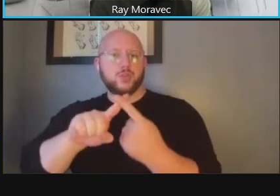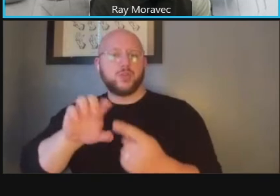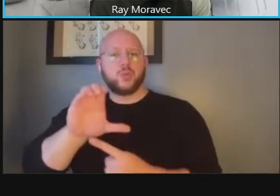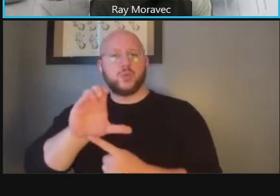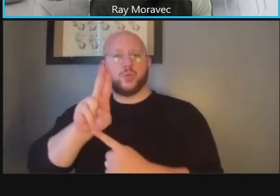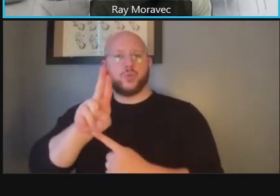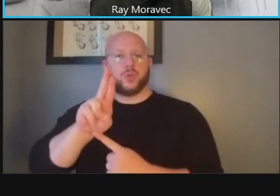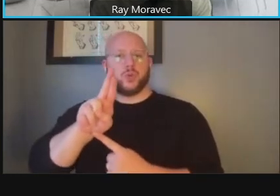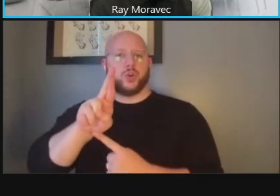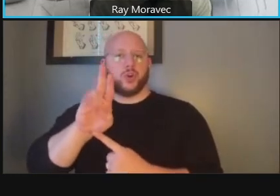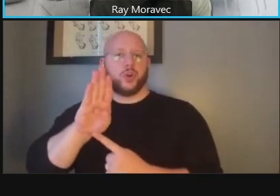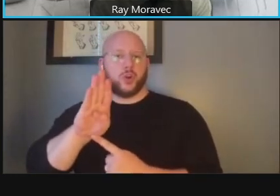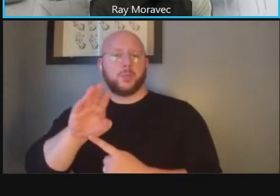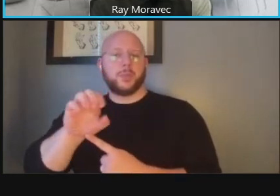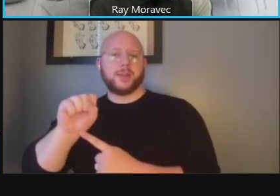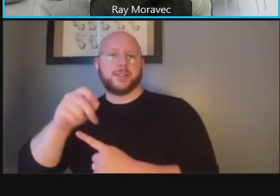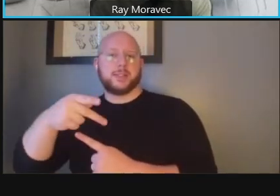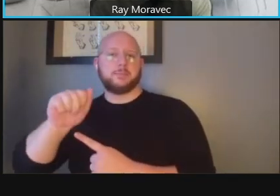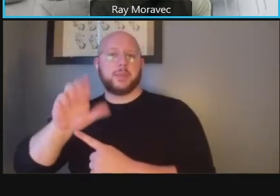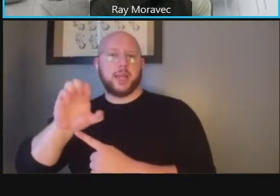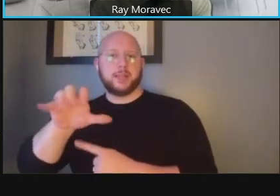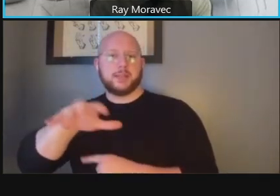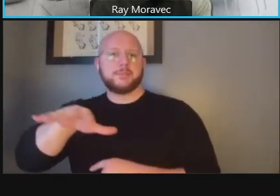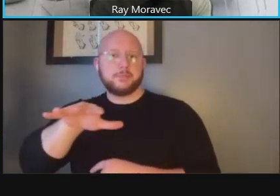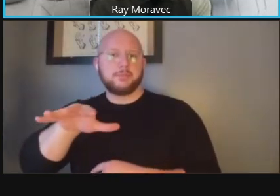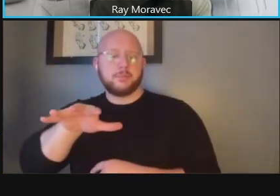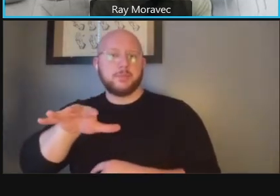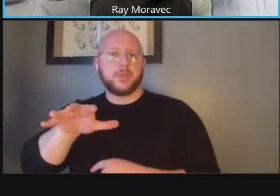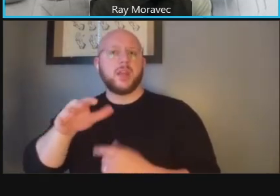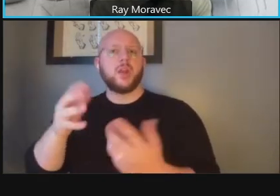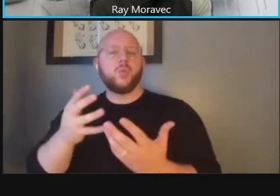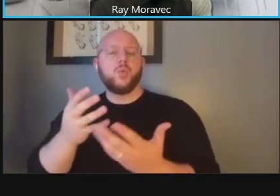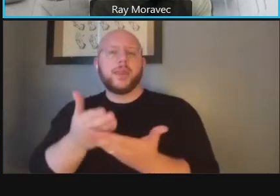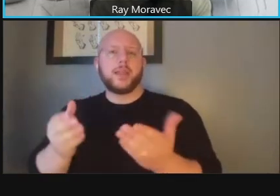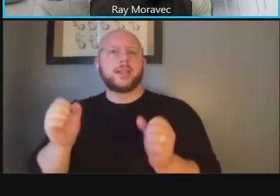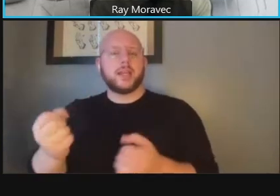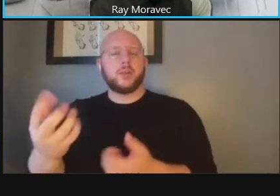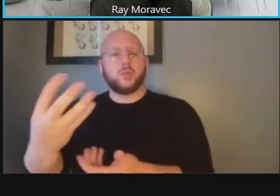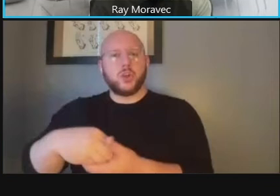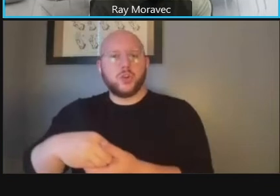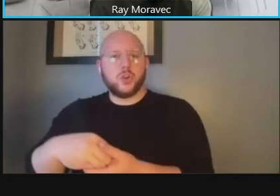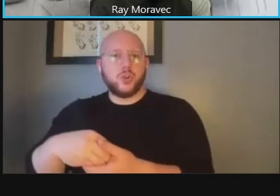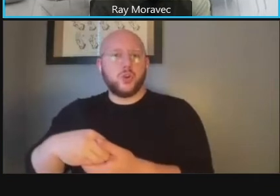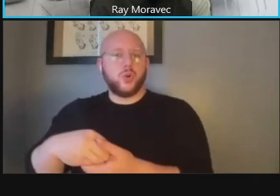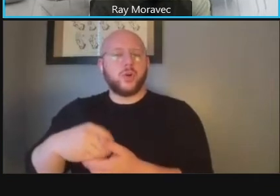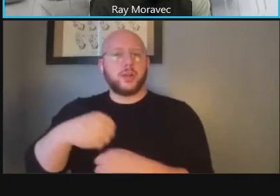what features do we include in those areas that serve part of the landscape area but also conserve